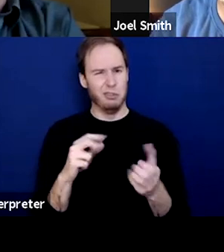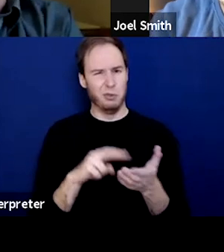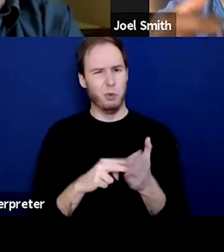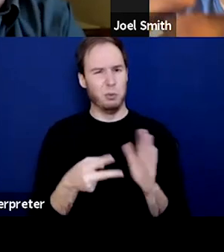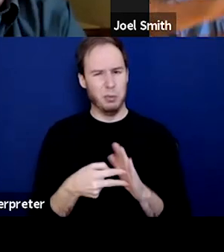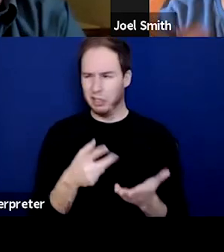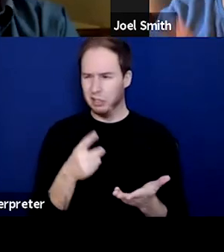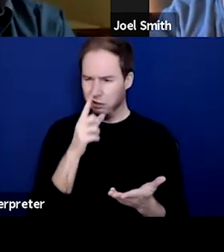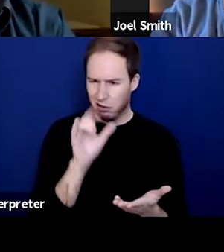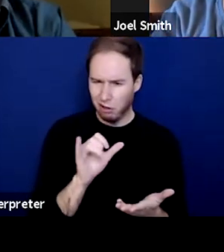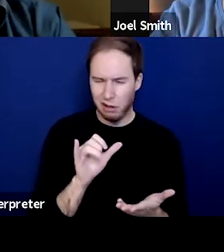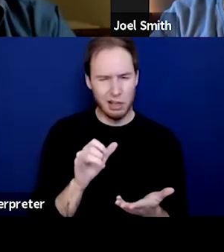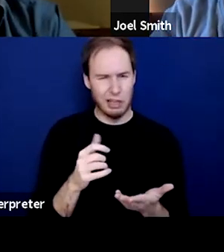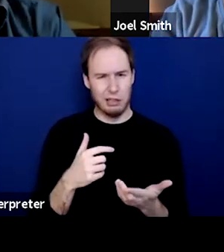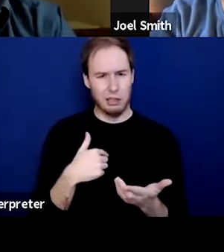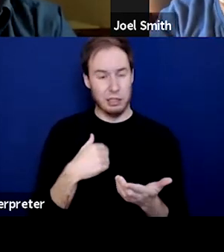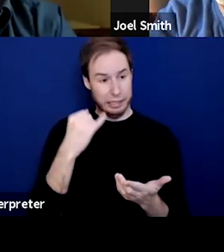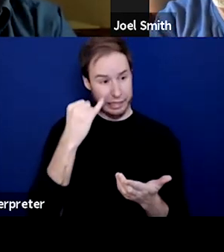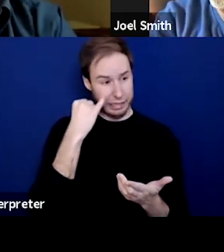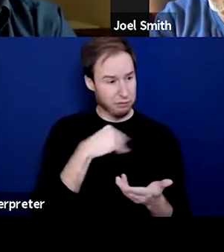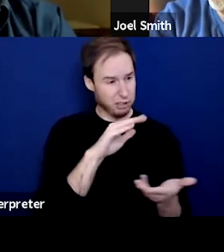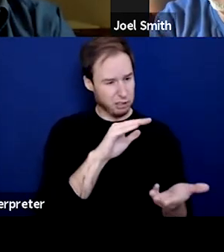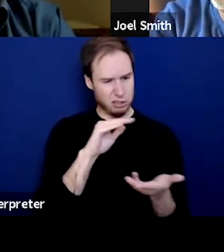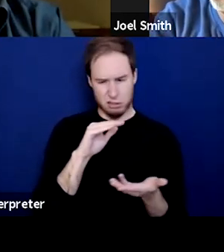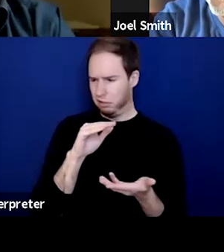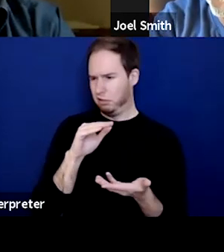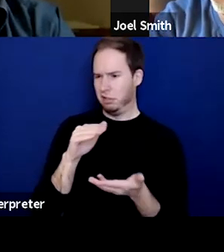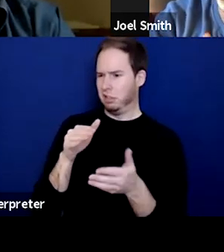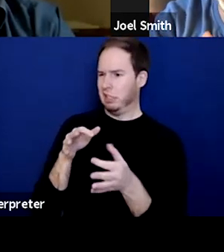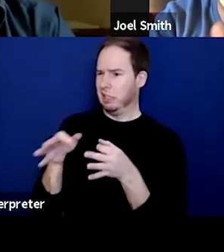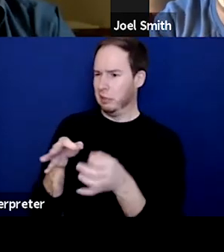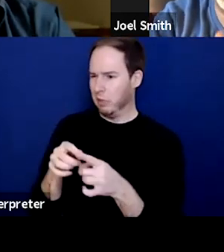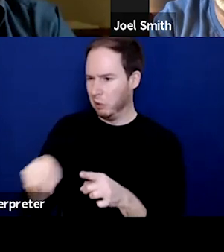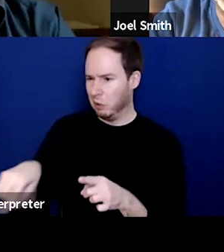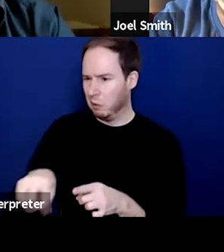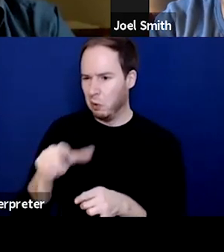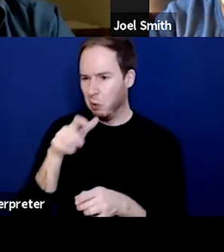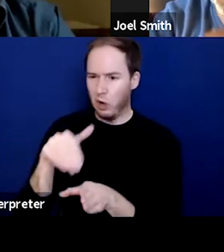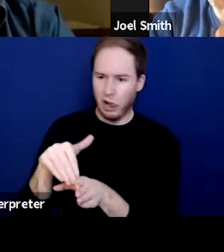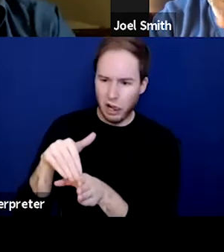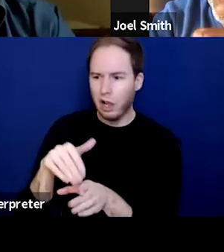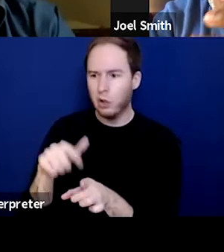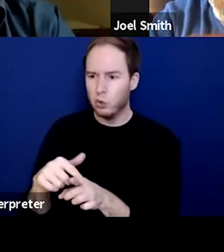How do I explain it to somebody who's on that leading edge? And in most to take that step,